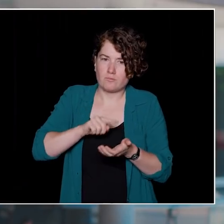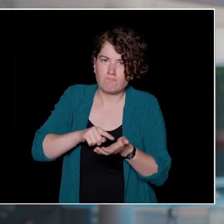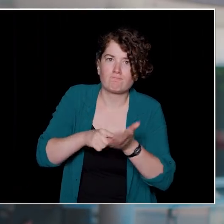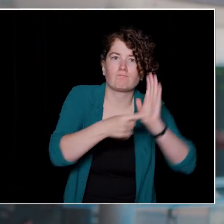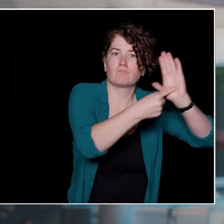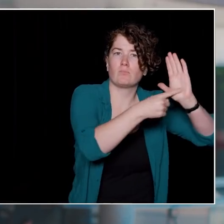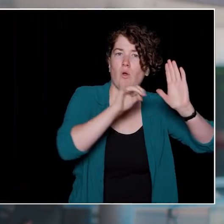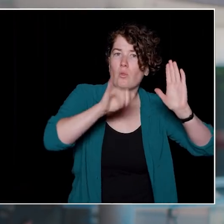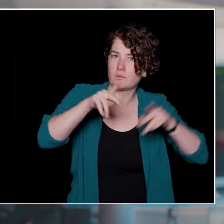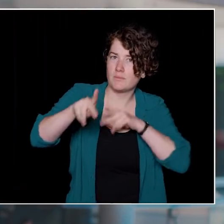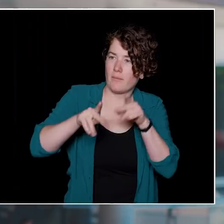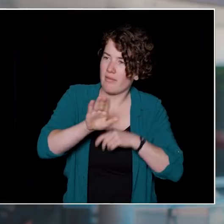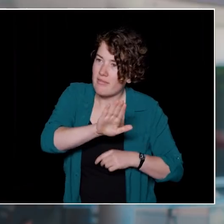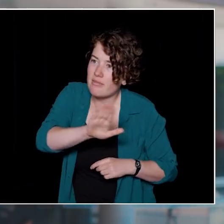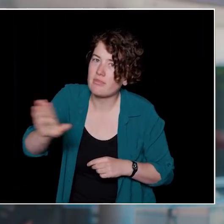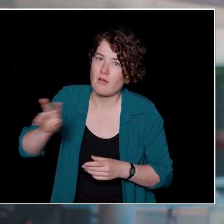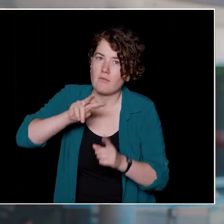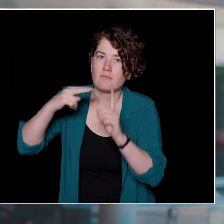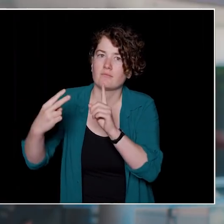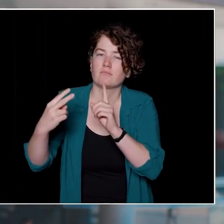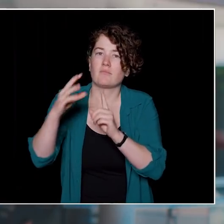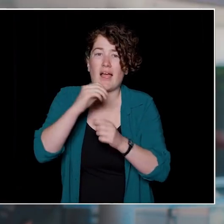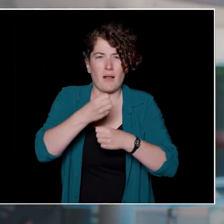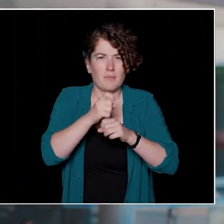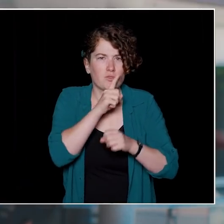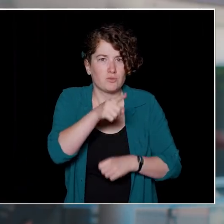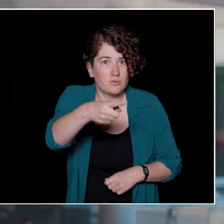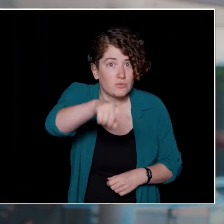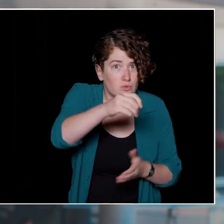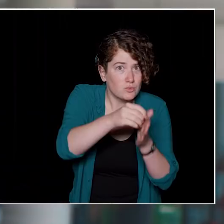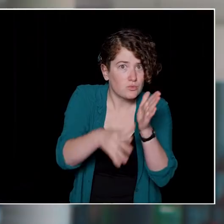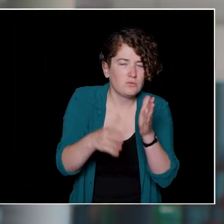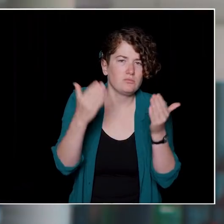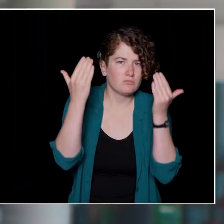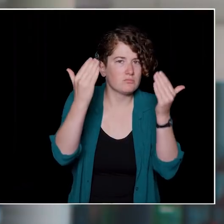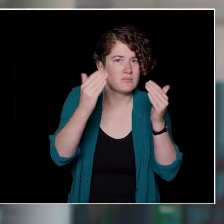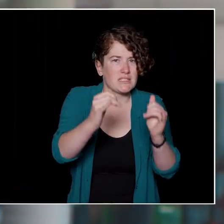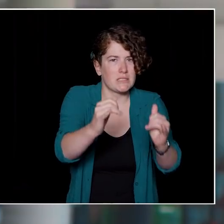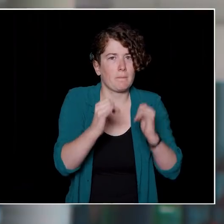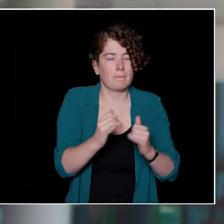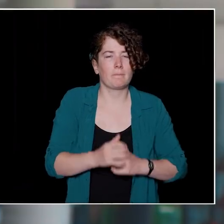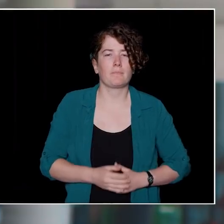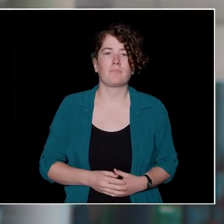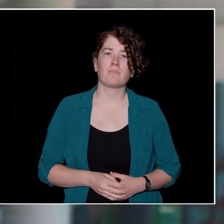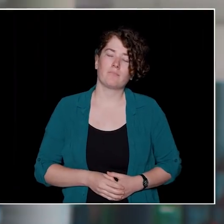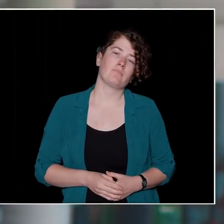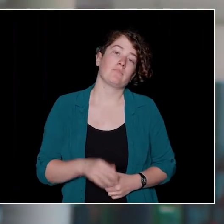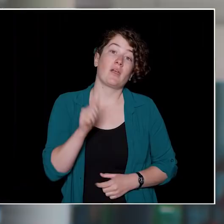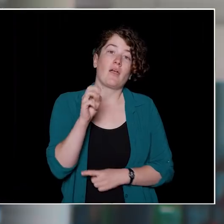and we want to call upon the rest of you to ensure that you are actively doing the same. The AMS is here to support you no matter what